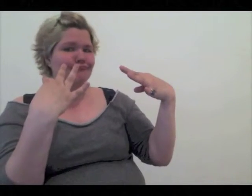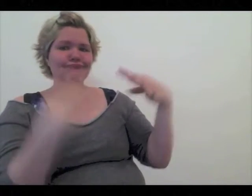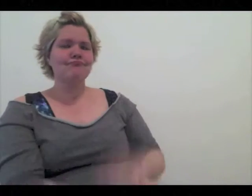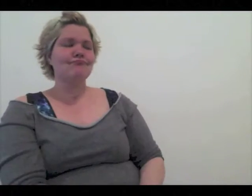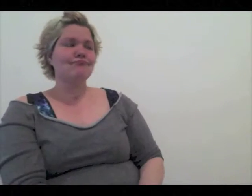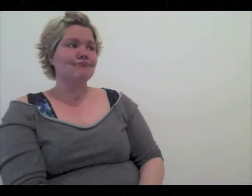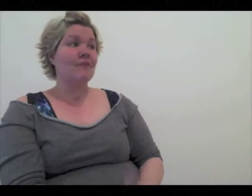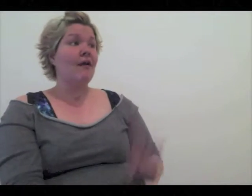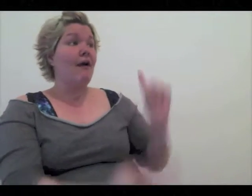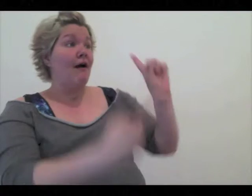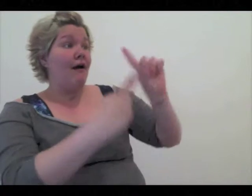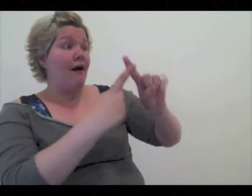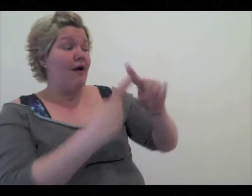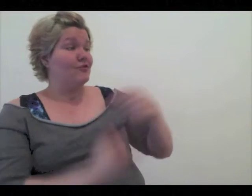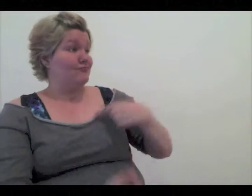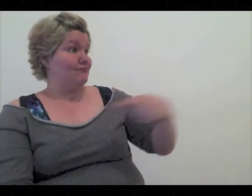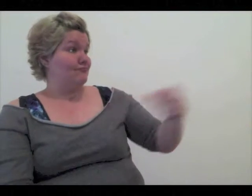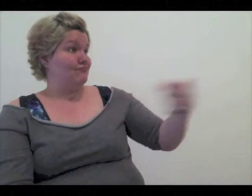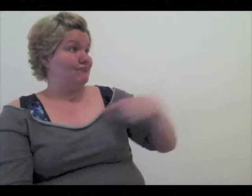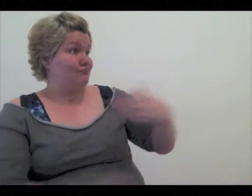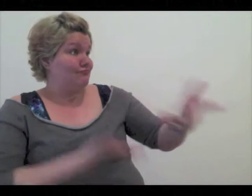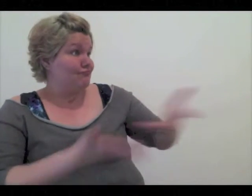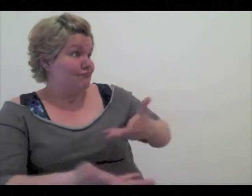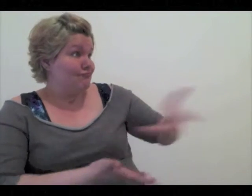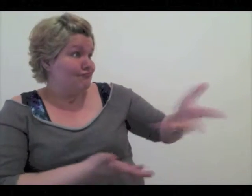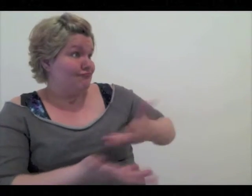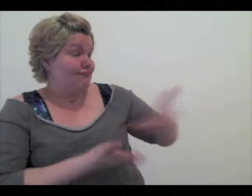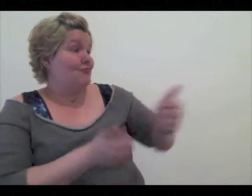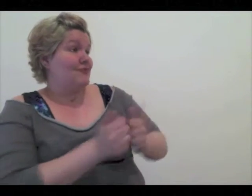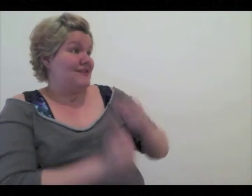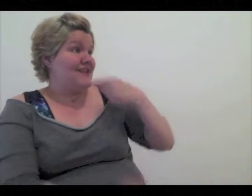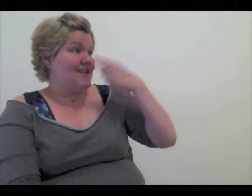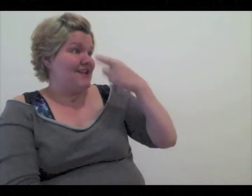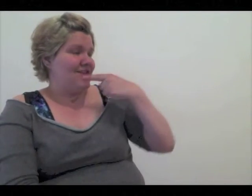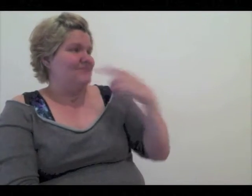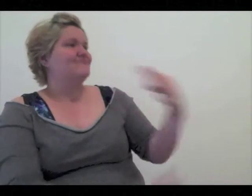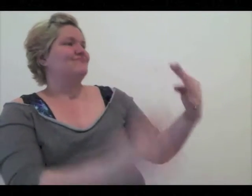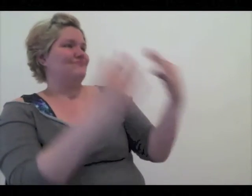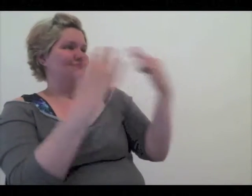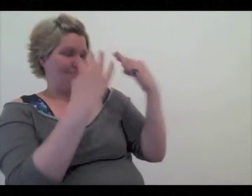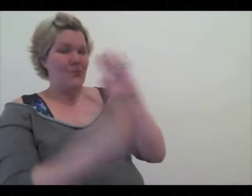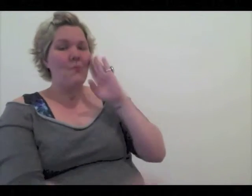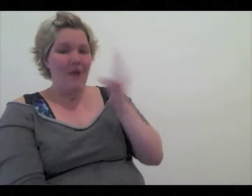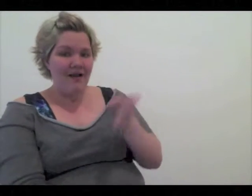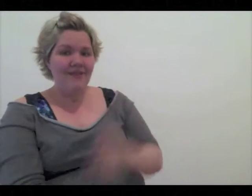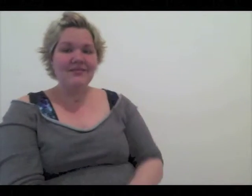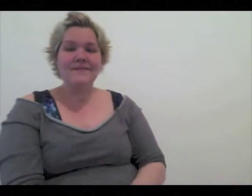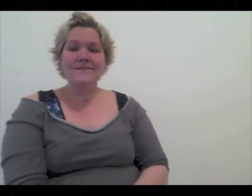unless we build relationships with the hearing world.